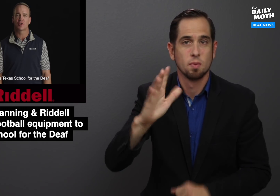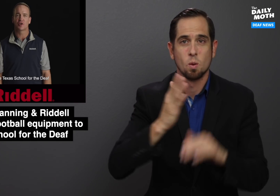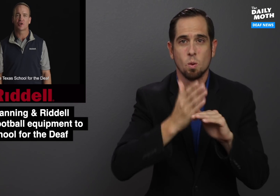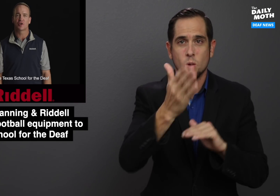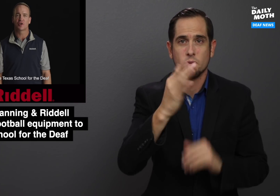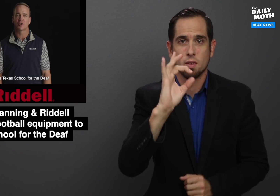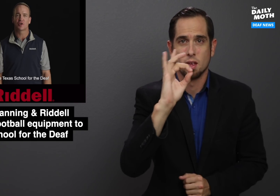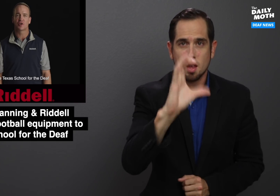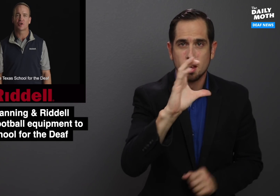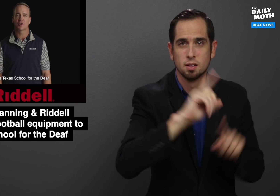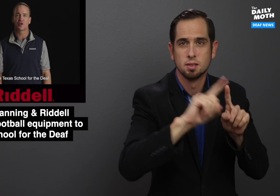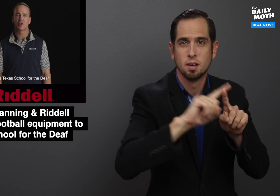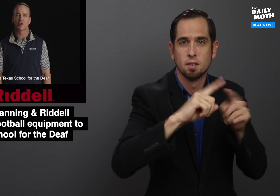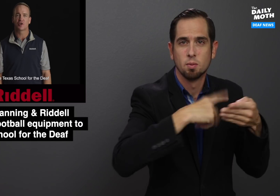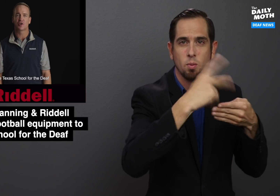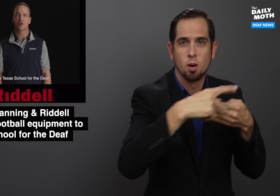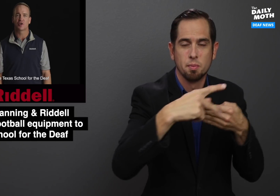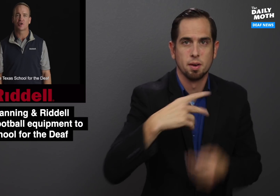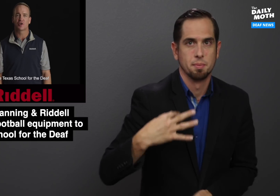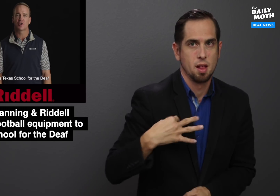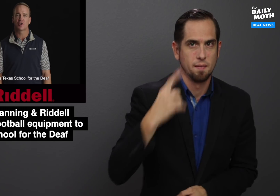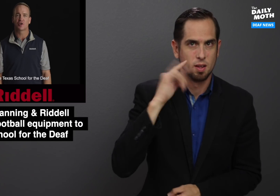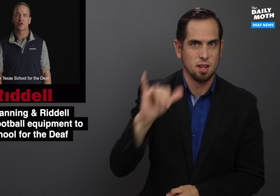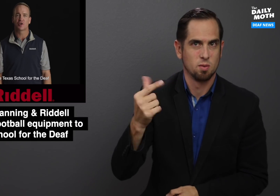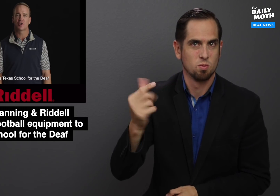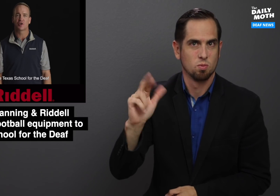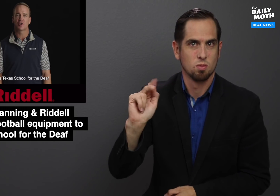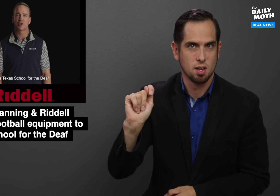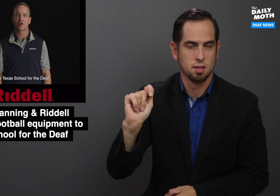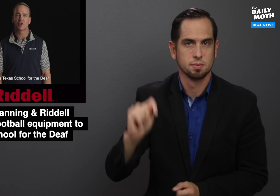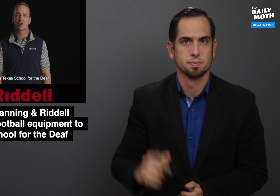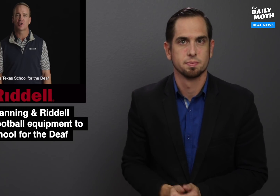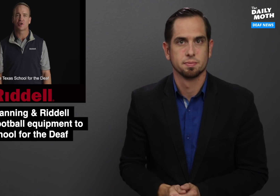Over 800 programs applied for the grant.